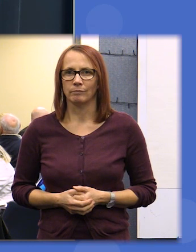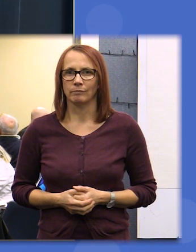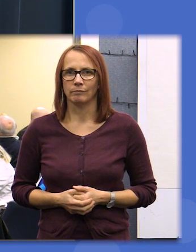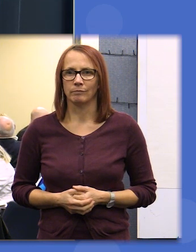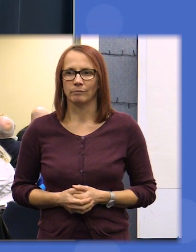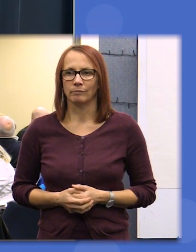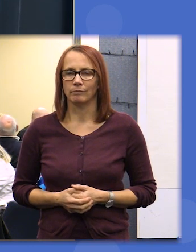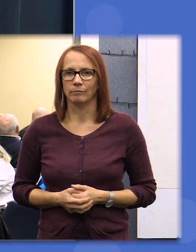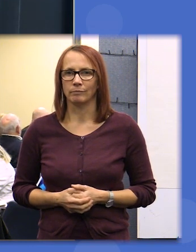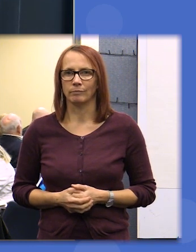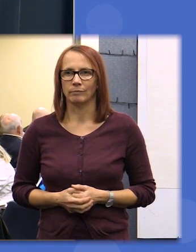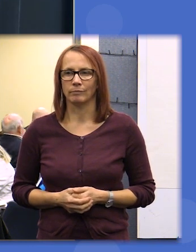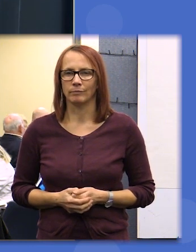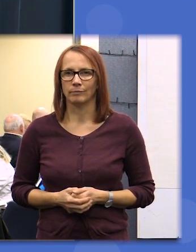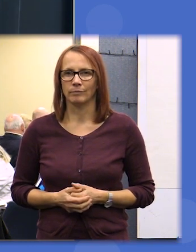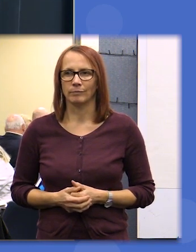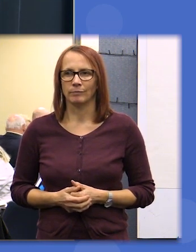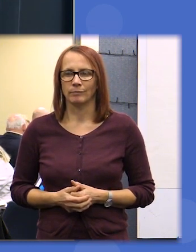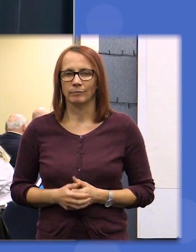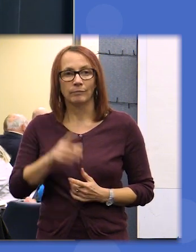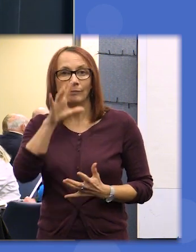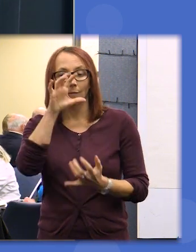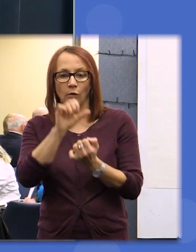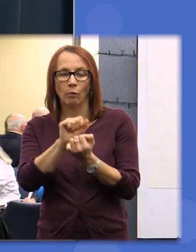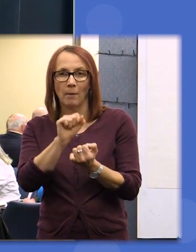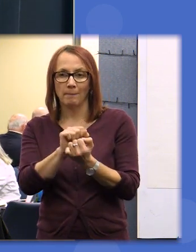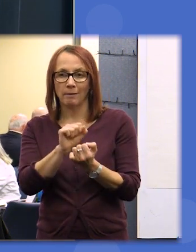oh very large writing again okay but remember this is not this is not black